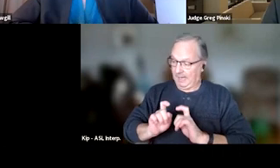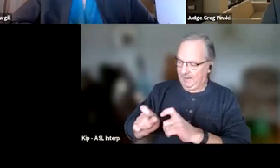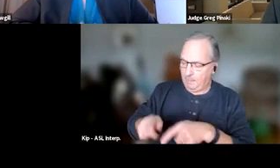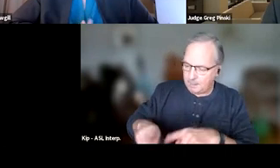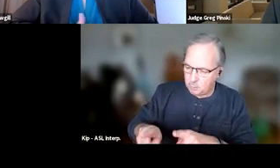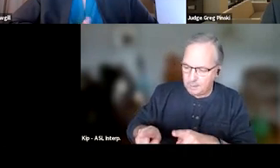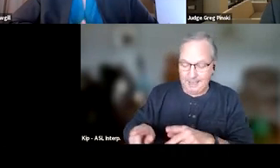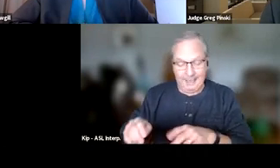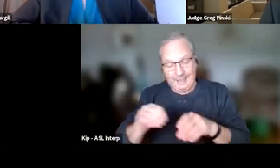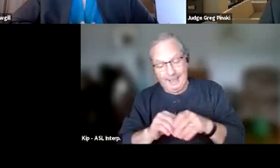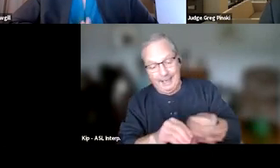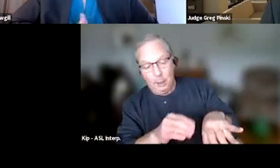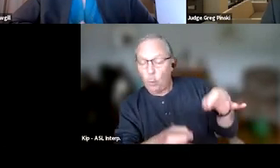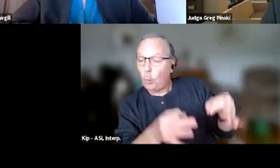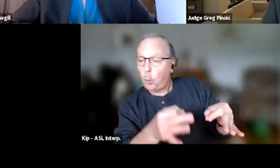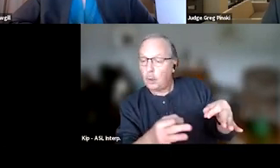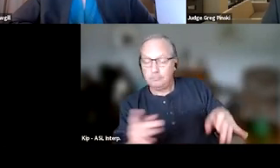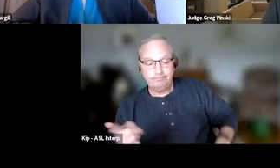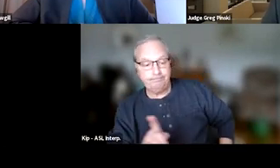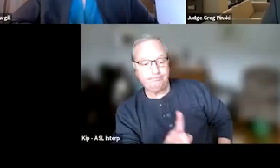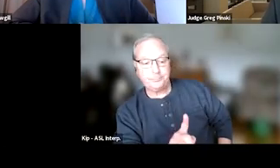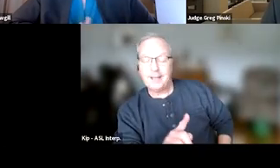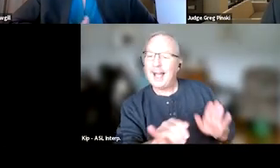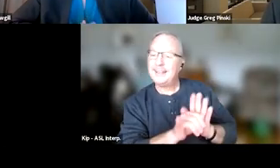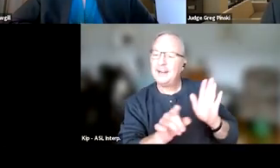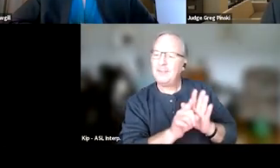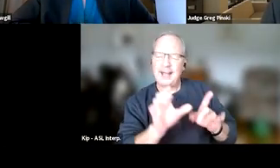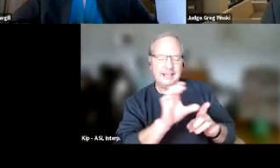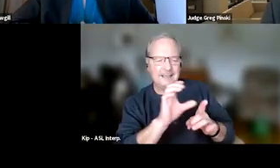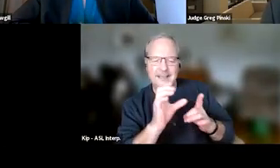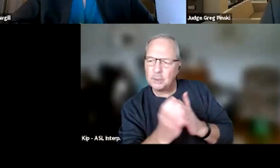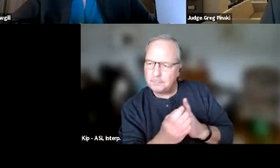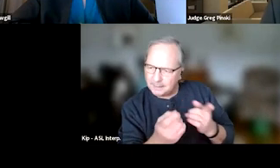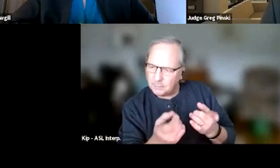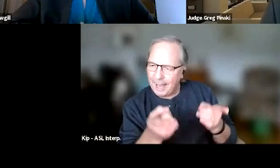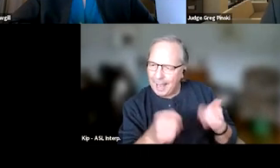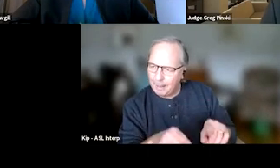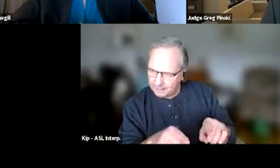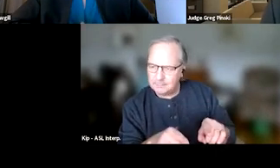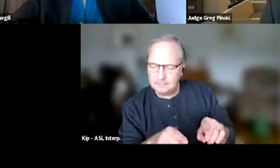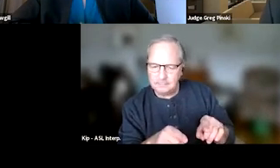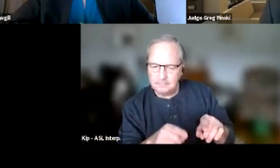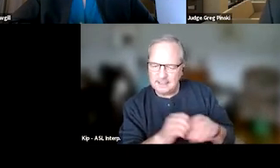to be able to identify the circumstances of what's going on in their life.